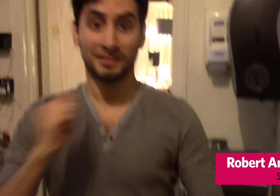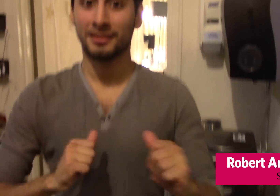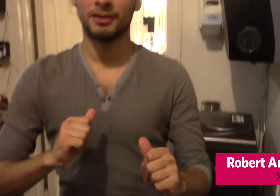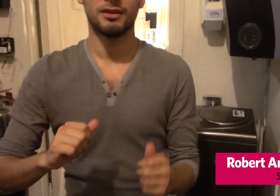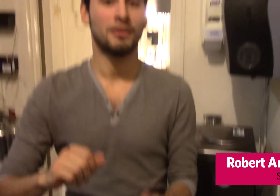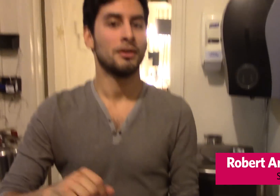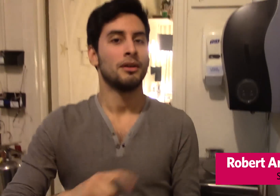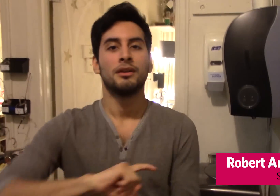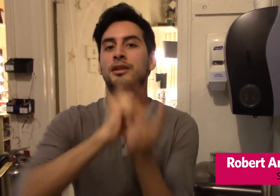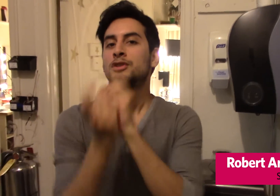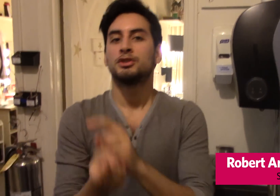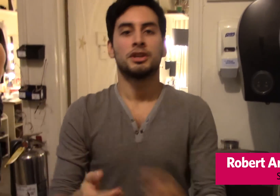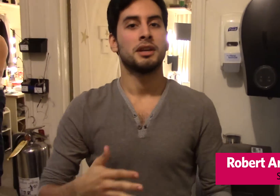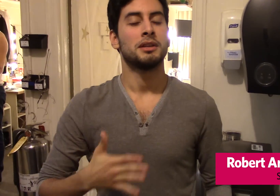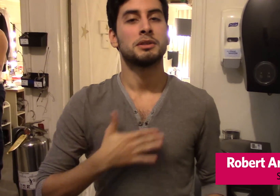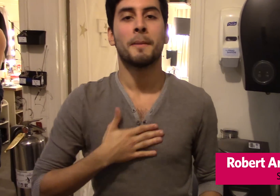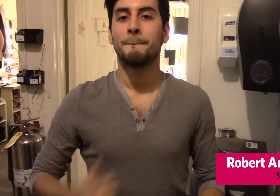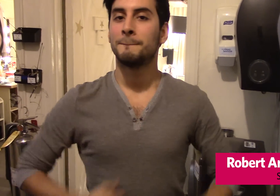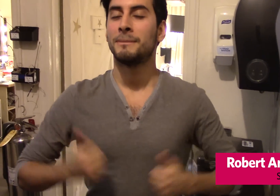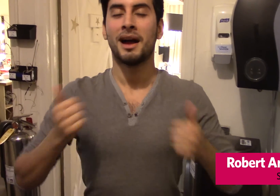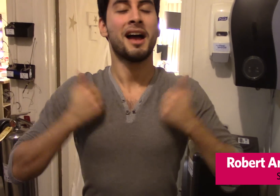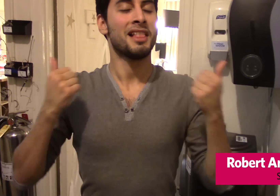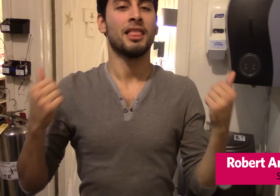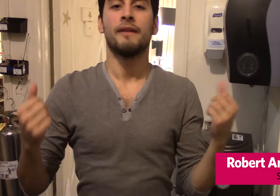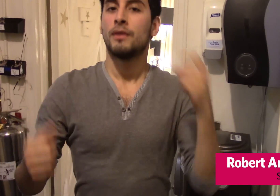This show changed my life forever